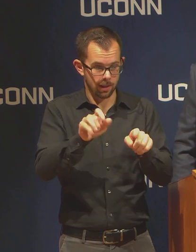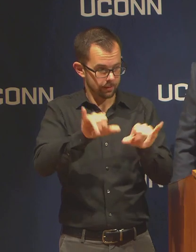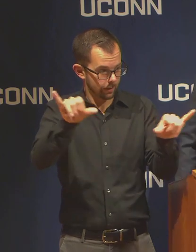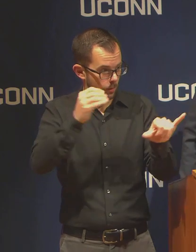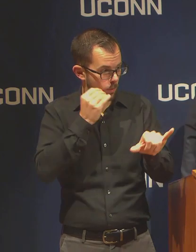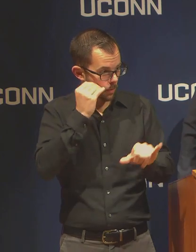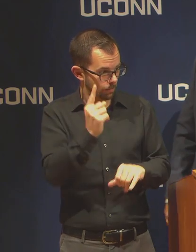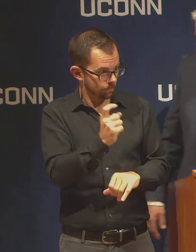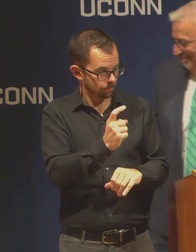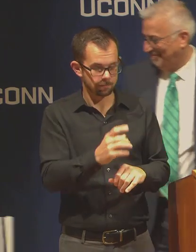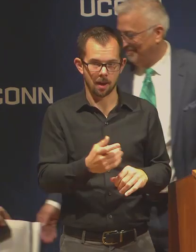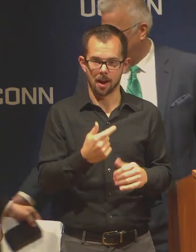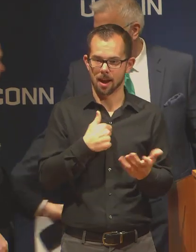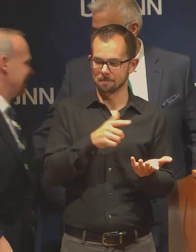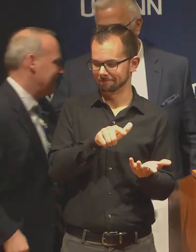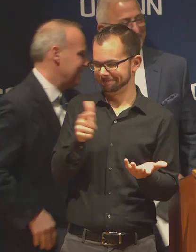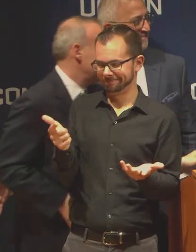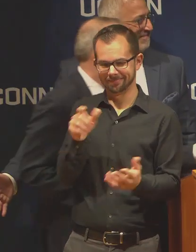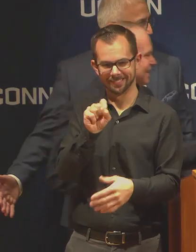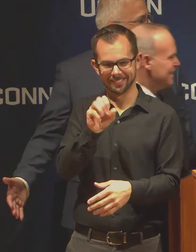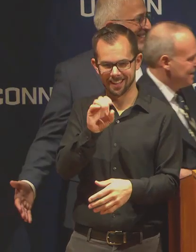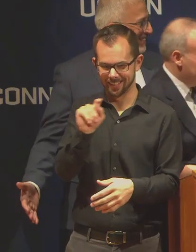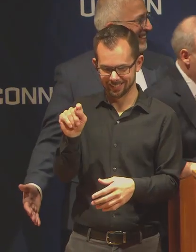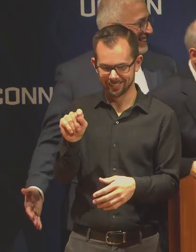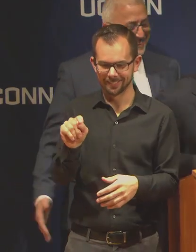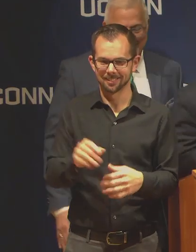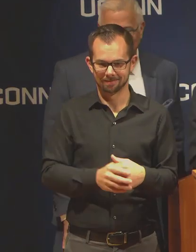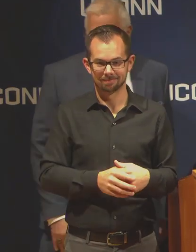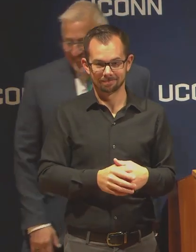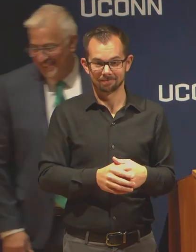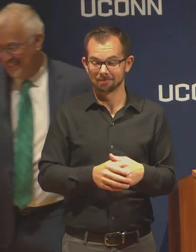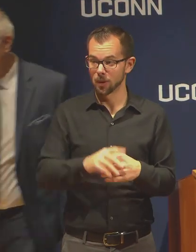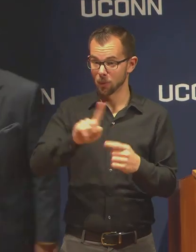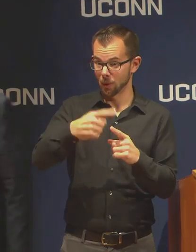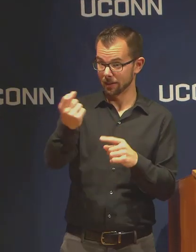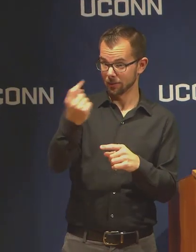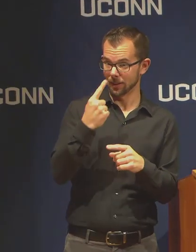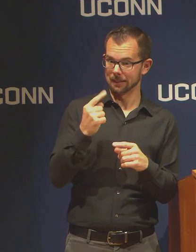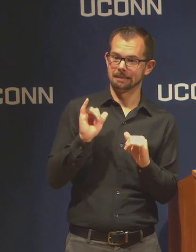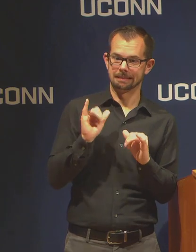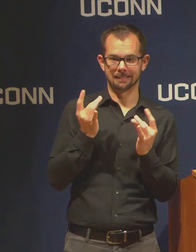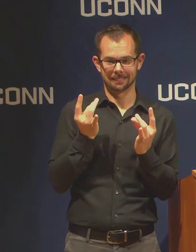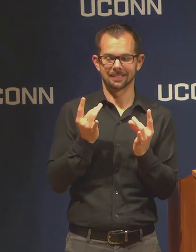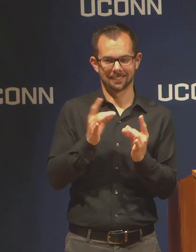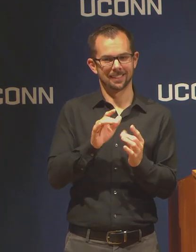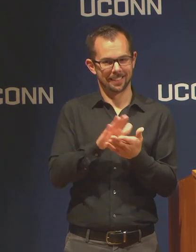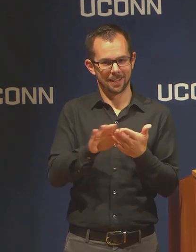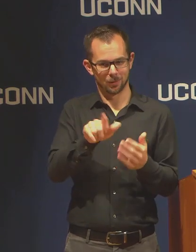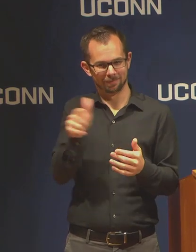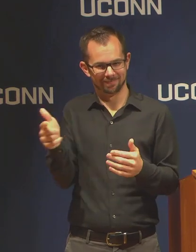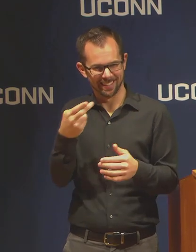Times like that you are happy to be in HR and not the Finance Office. Similar to the answer